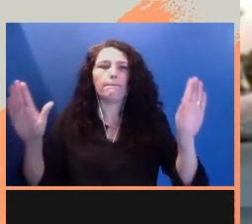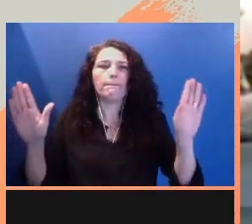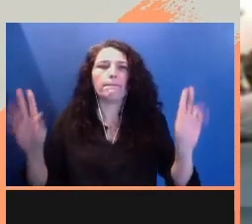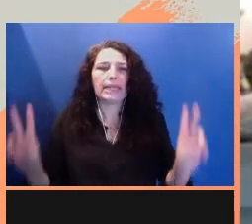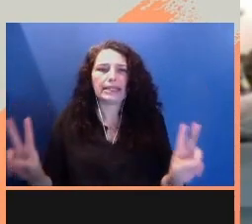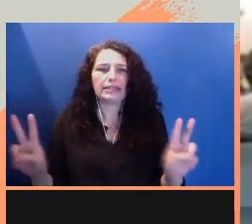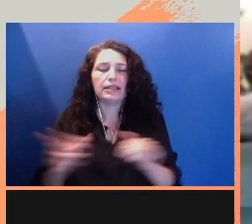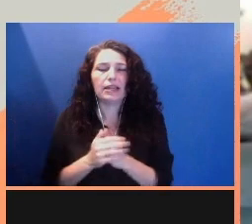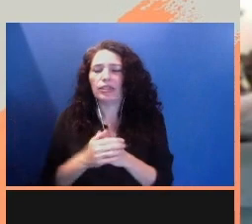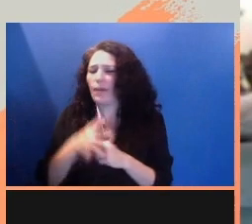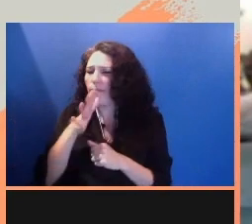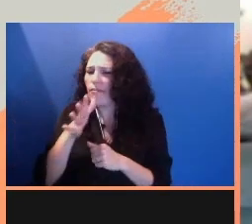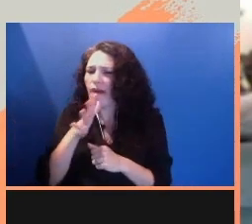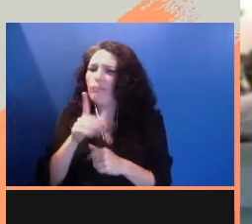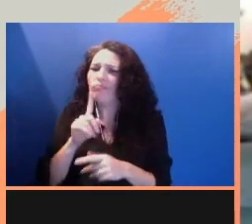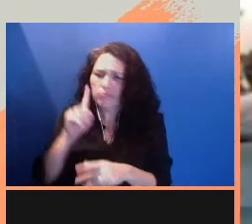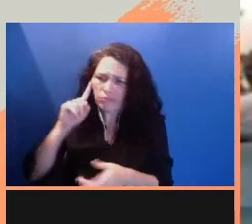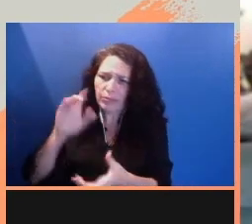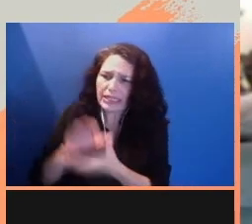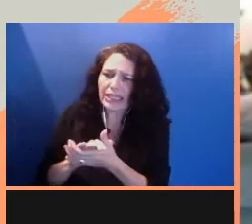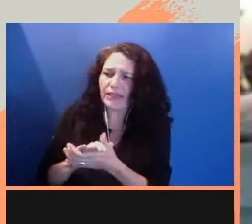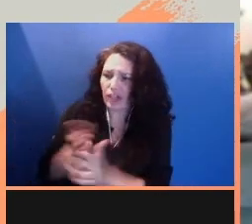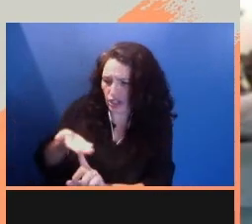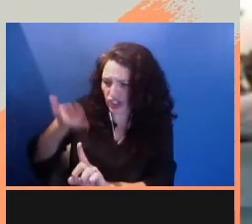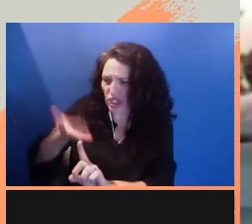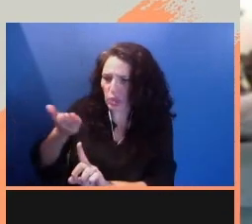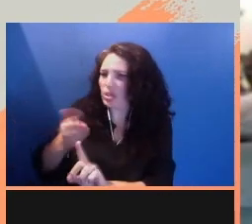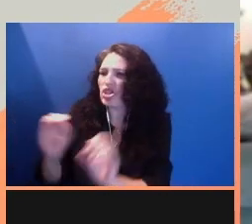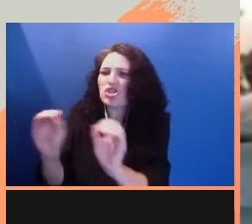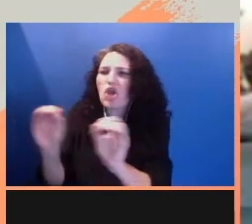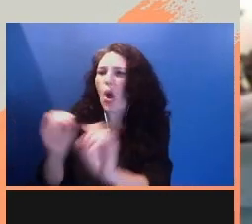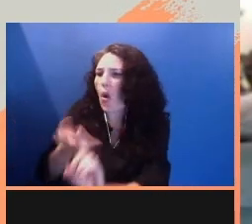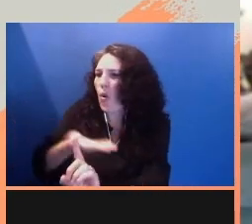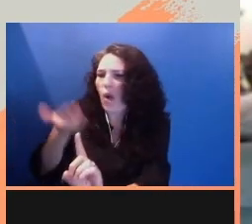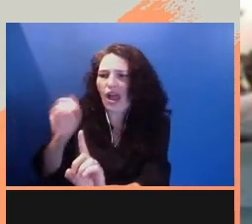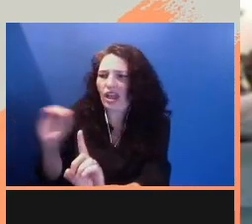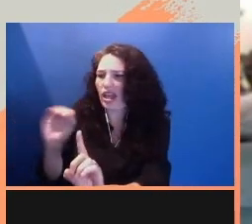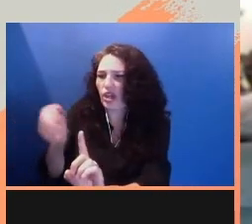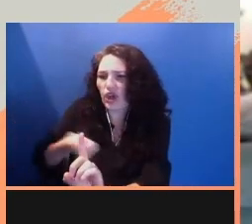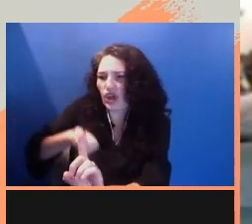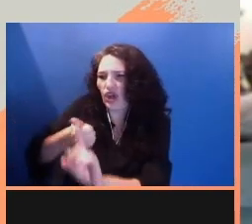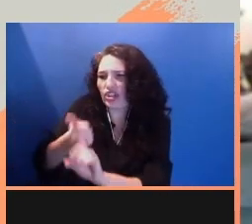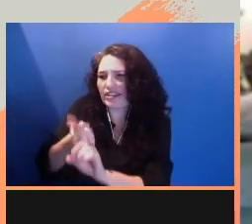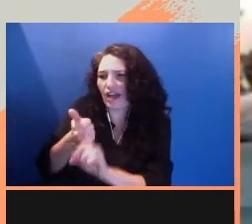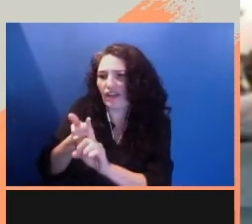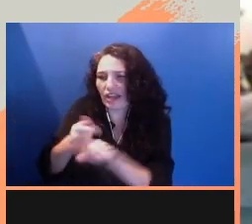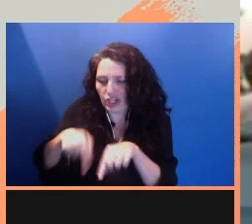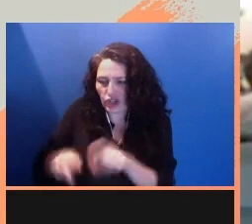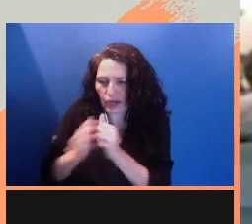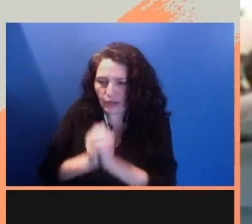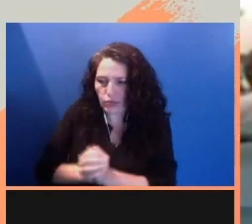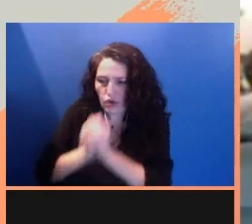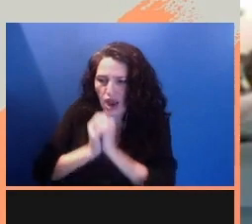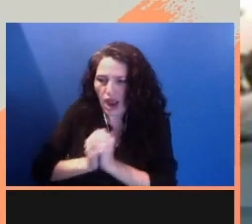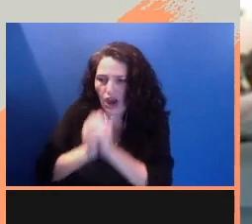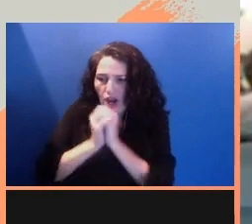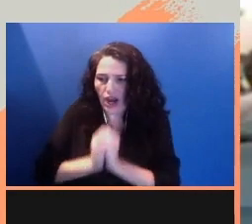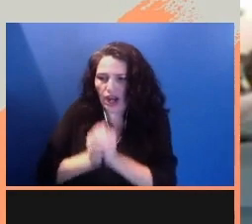She believed herself a nobody, even in her secret prayers. My mother was afraid of breaking her silence.